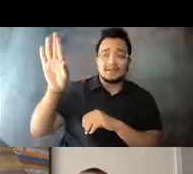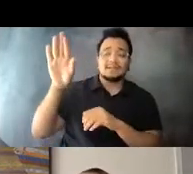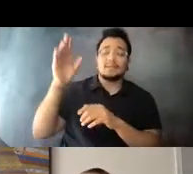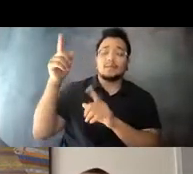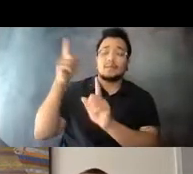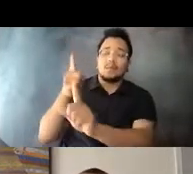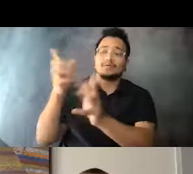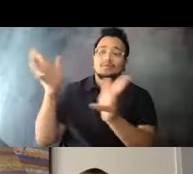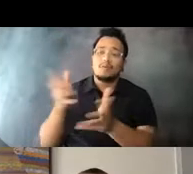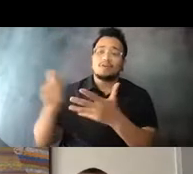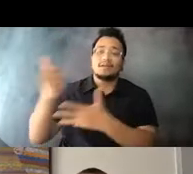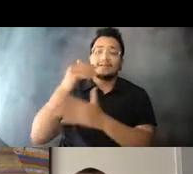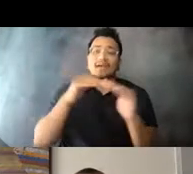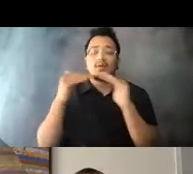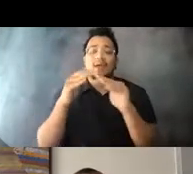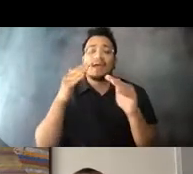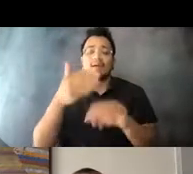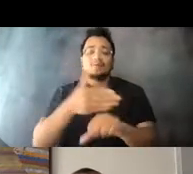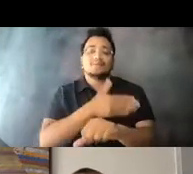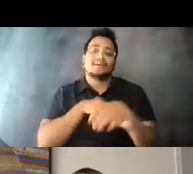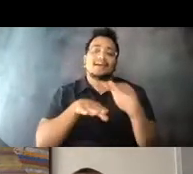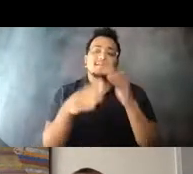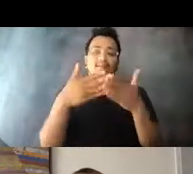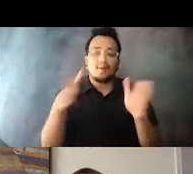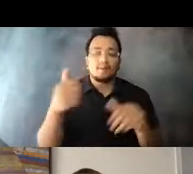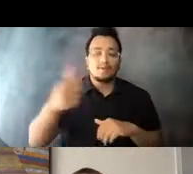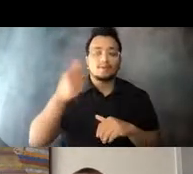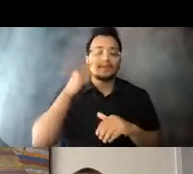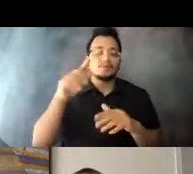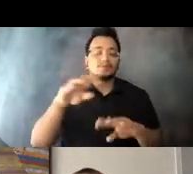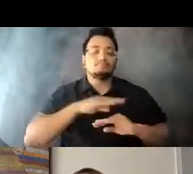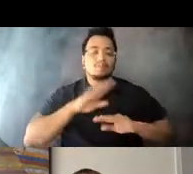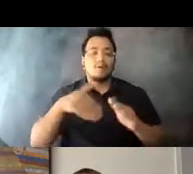and increasing access to public transportation to 15:06:48 meet the needs of all residents.